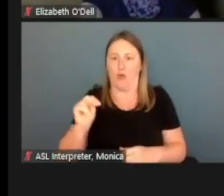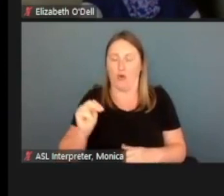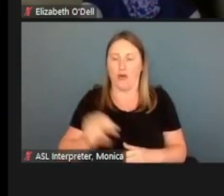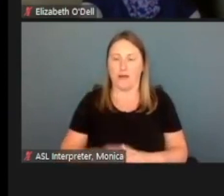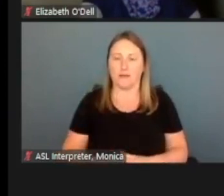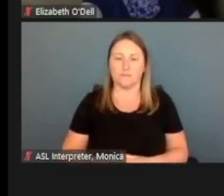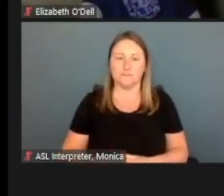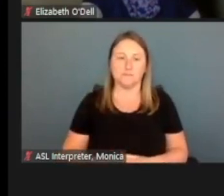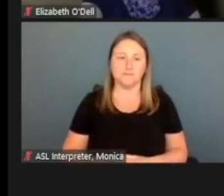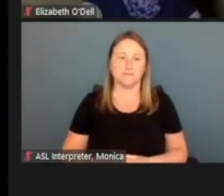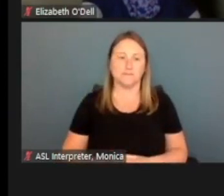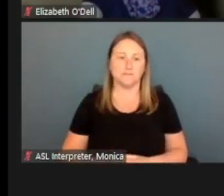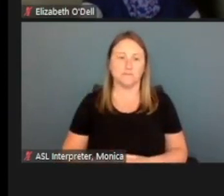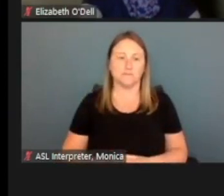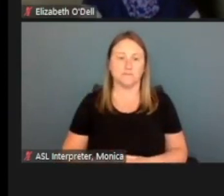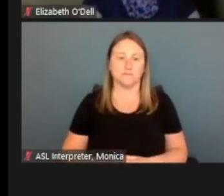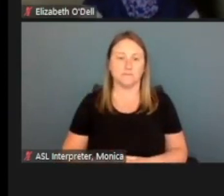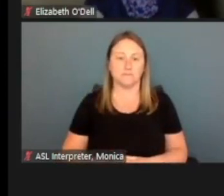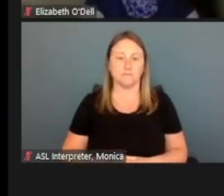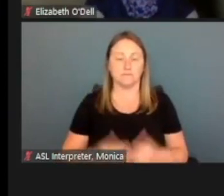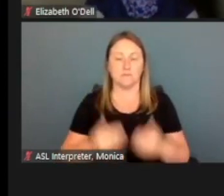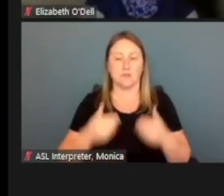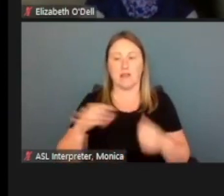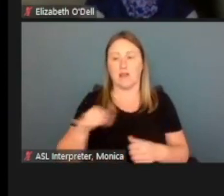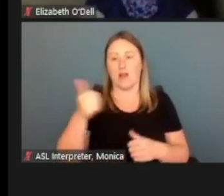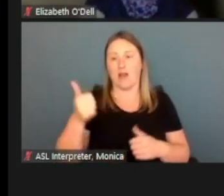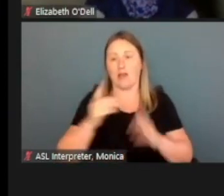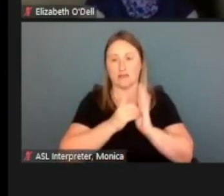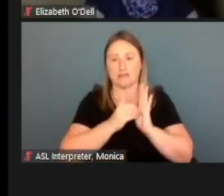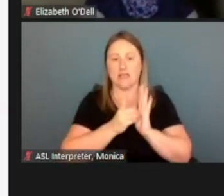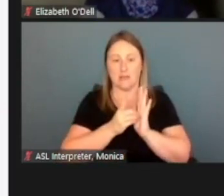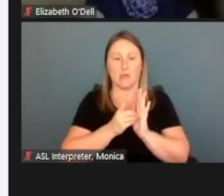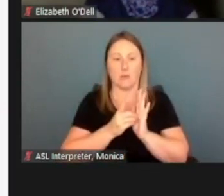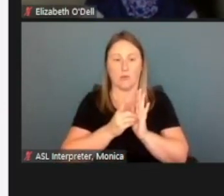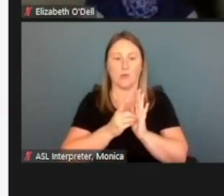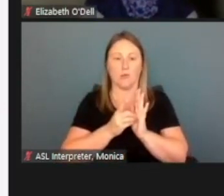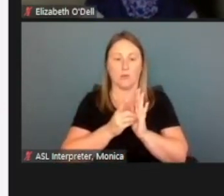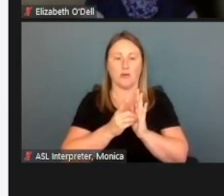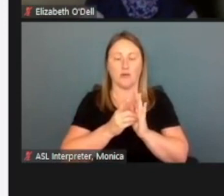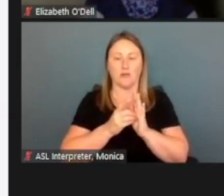So with that, there's another demo to view here, another recording.